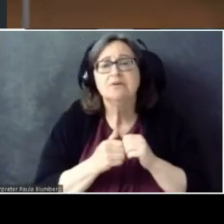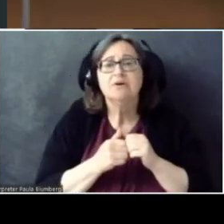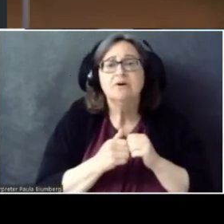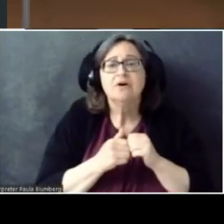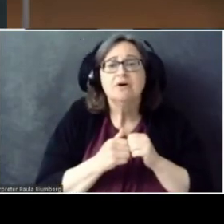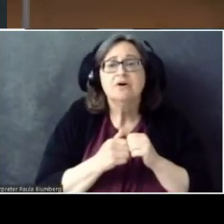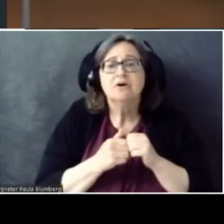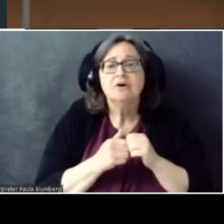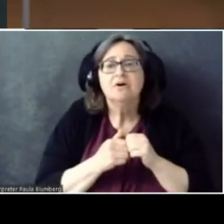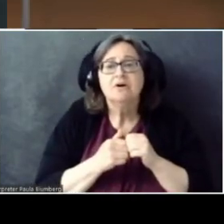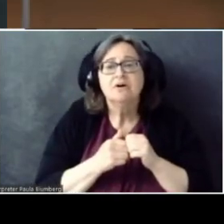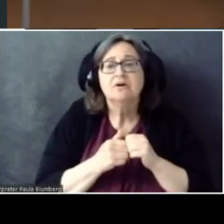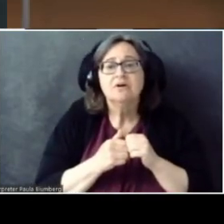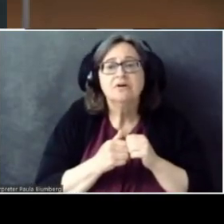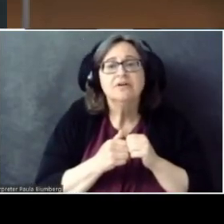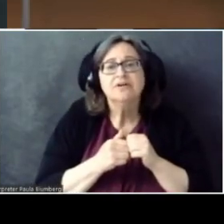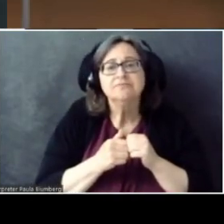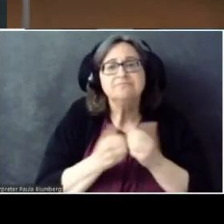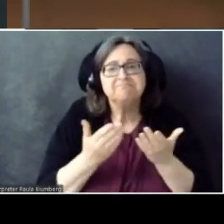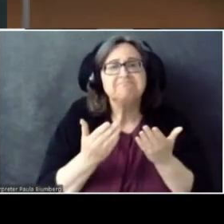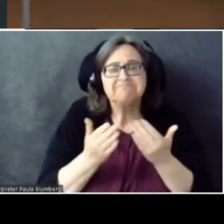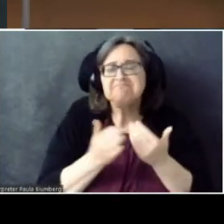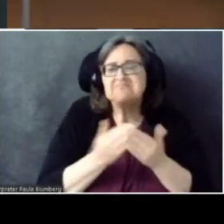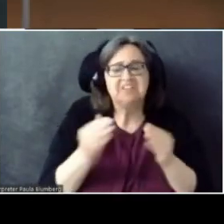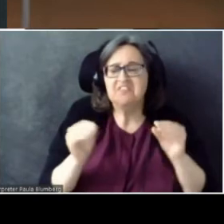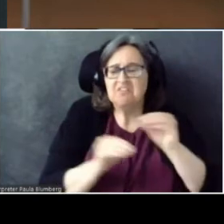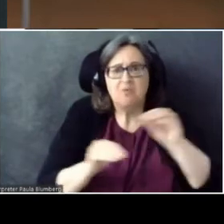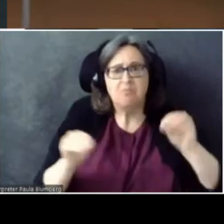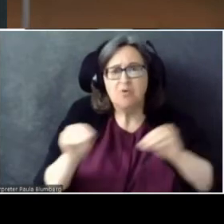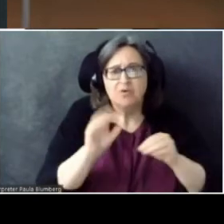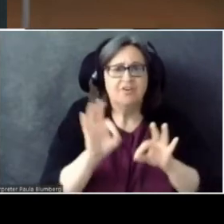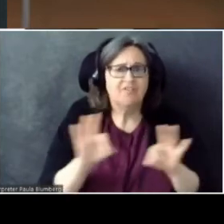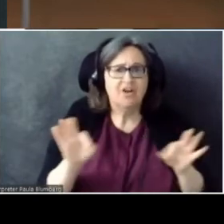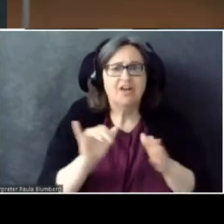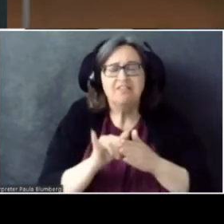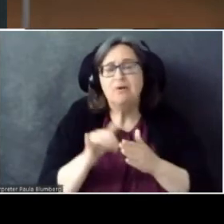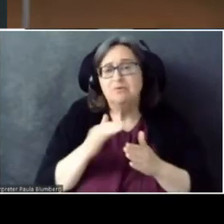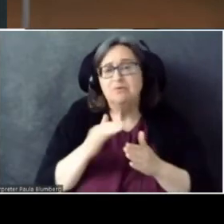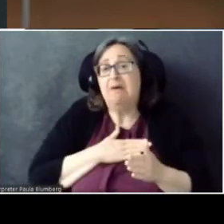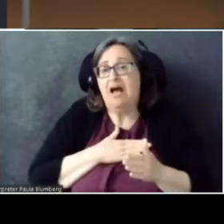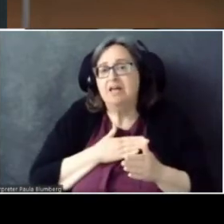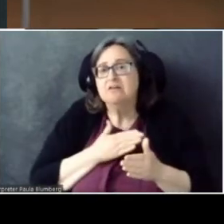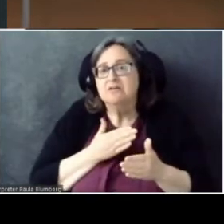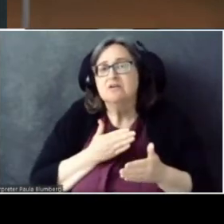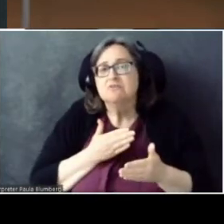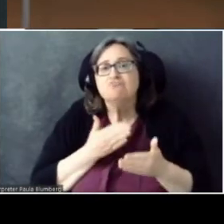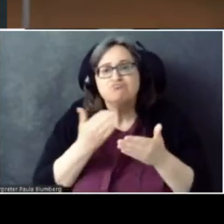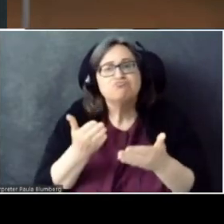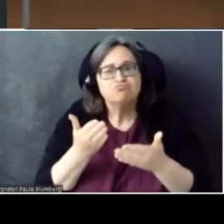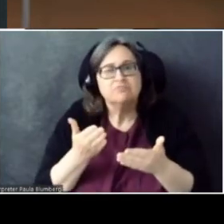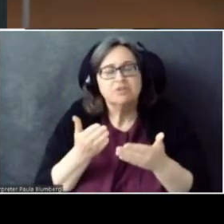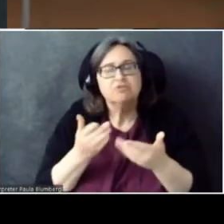around -- that was my contribution to HoloLens v1. And right after that... Oh, goodness.